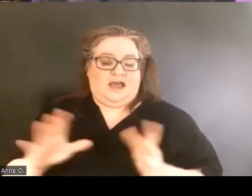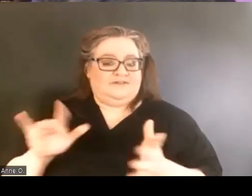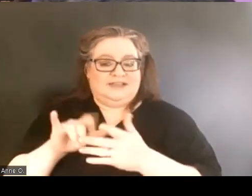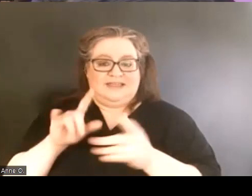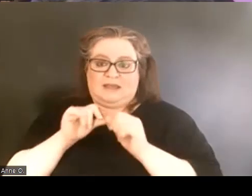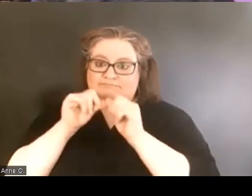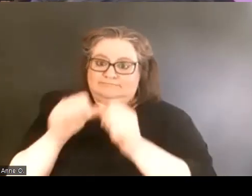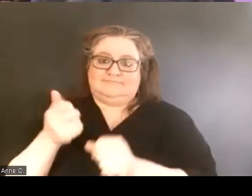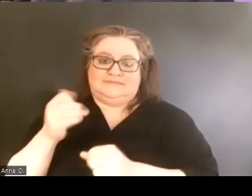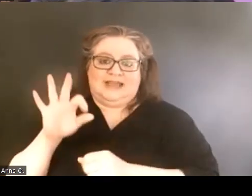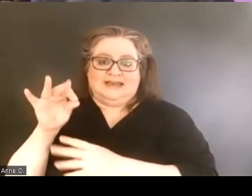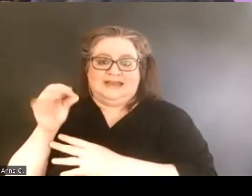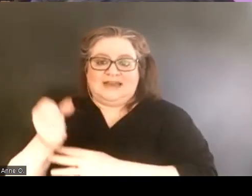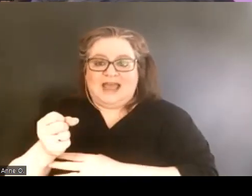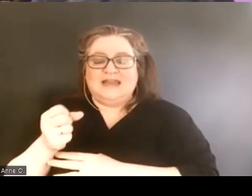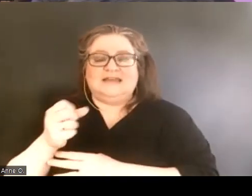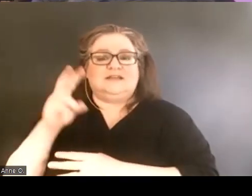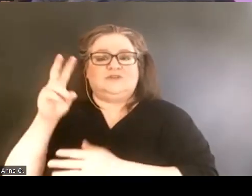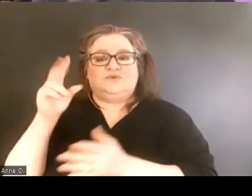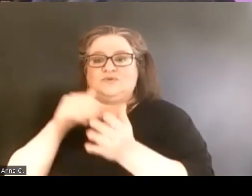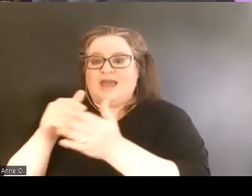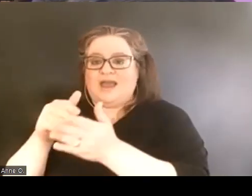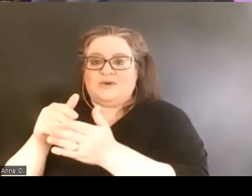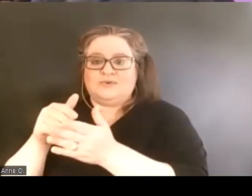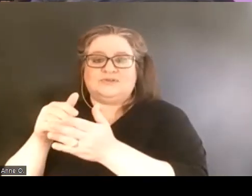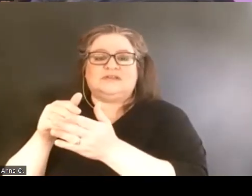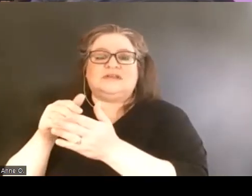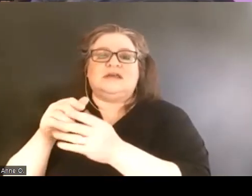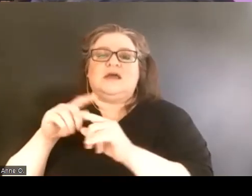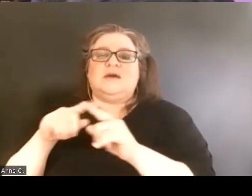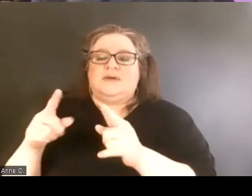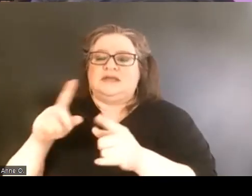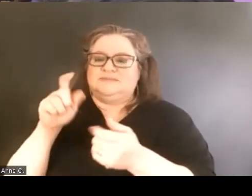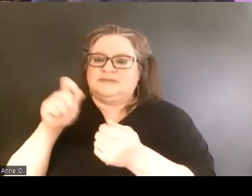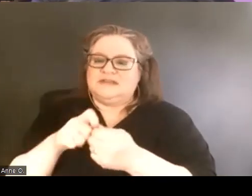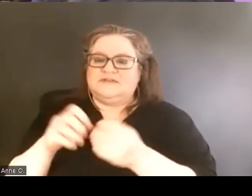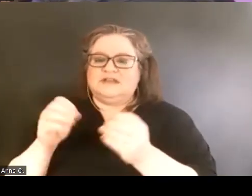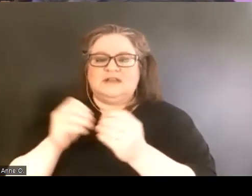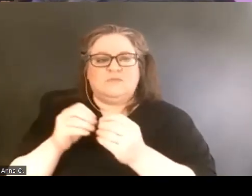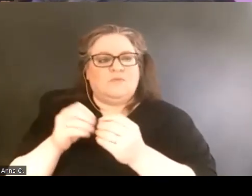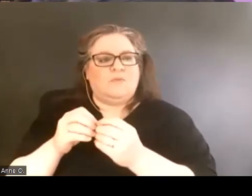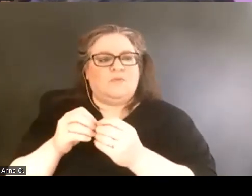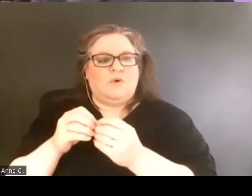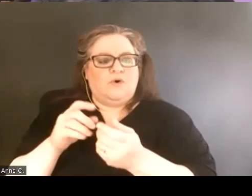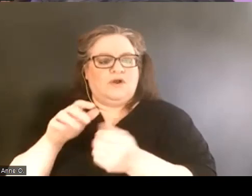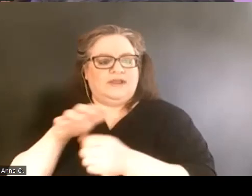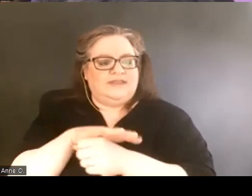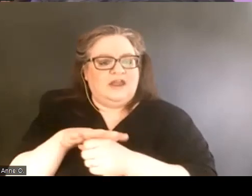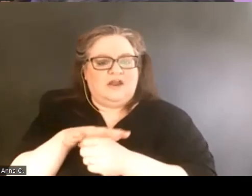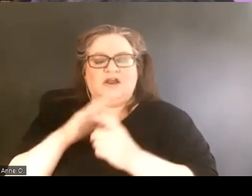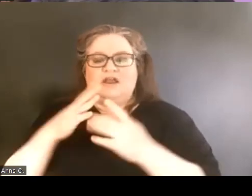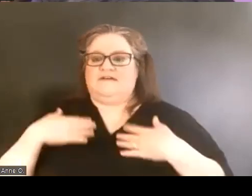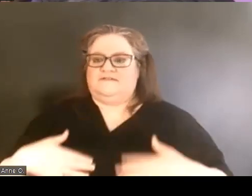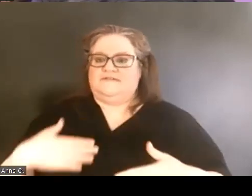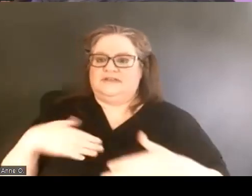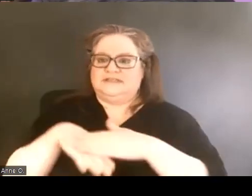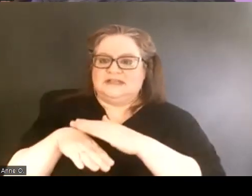and two thousands, but lots of strides made, but specifically more so in the area of physical access on campus.